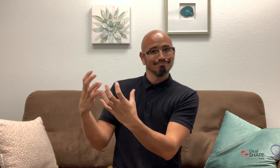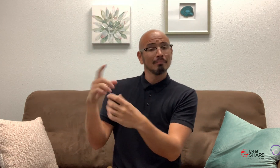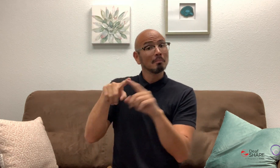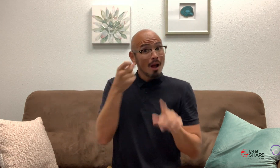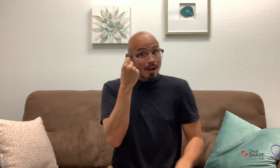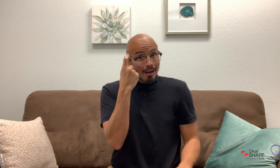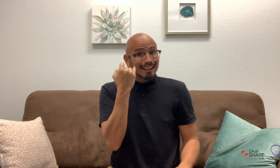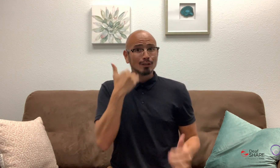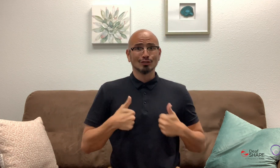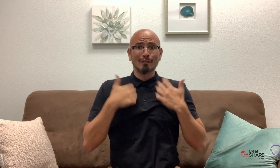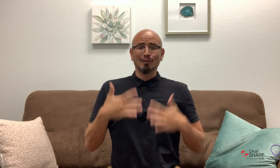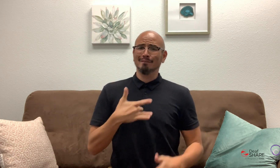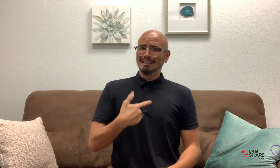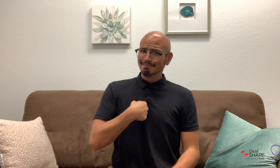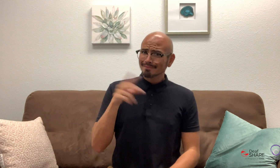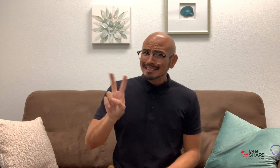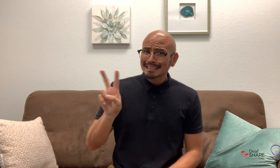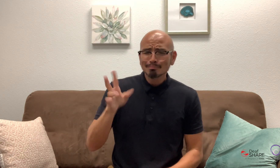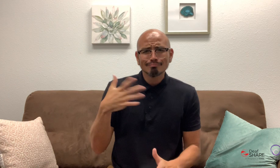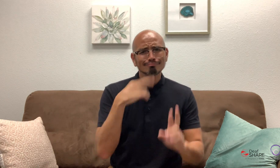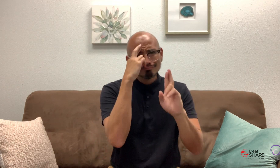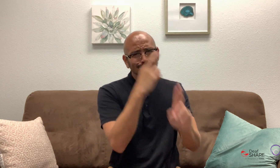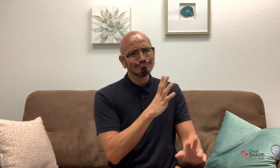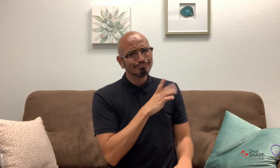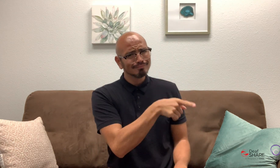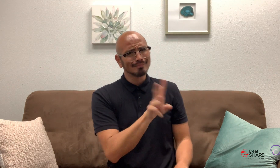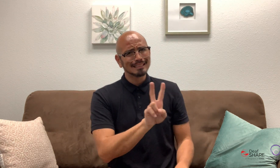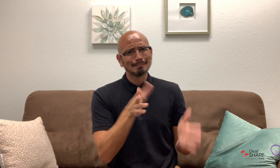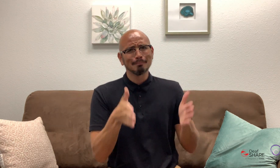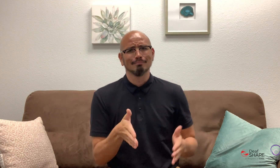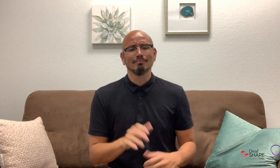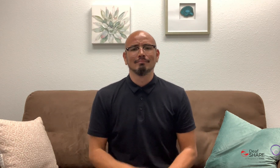However, it’s always up to the person experiencing violence to decide what to call themselves.